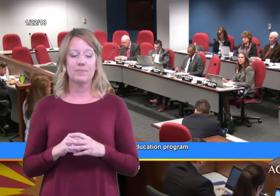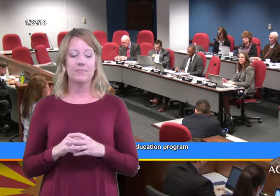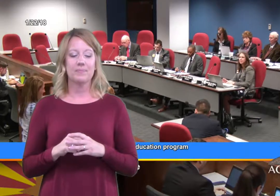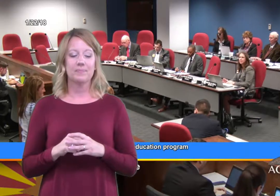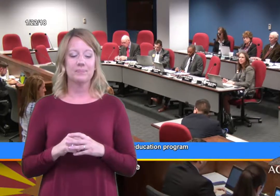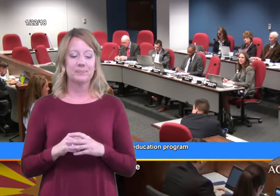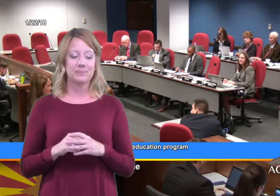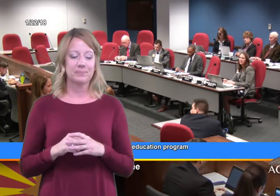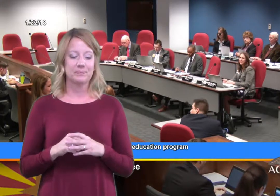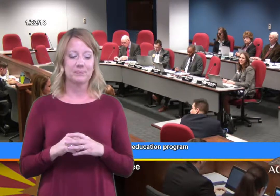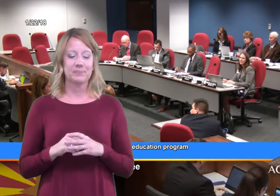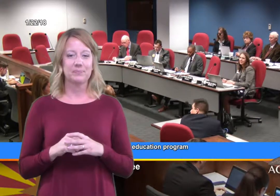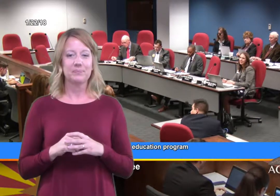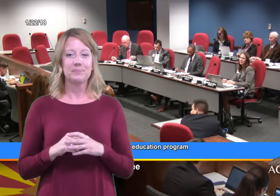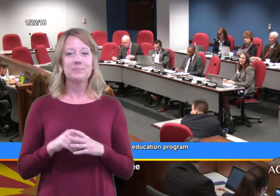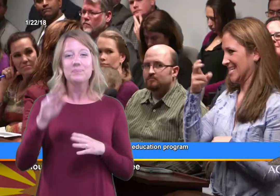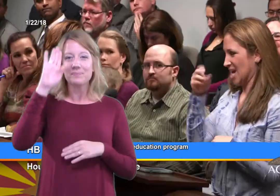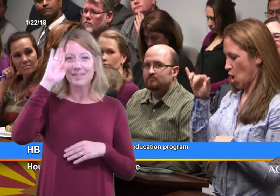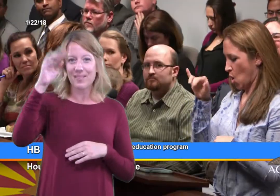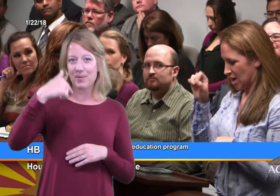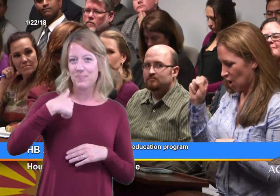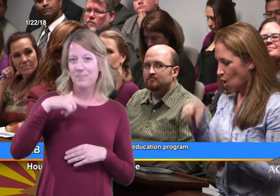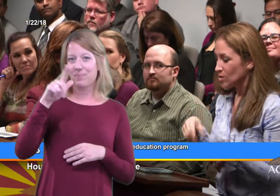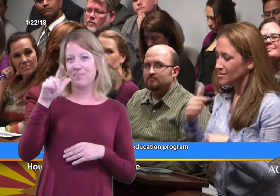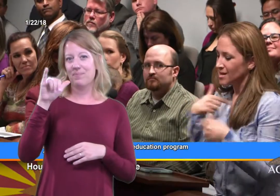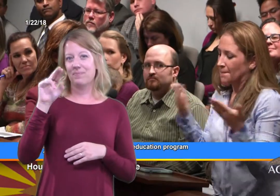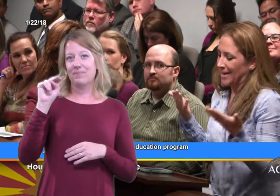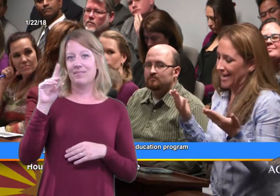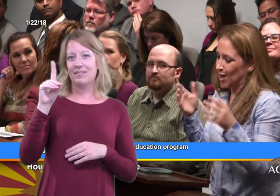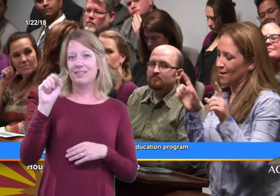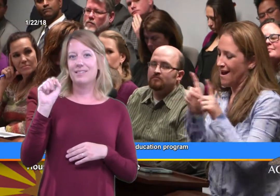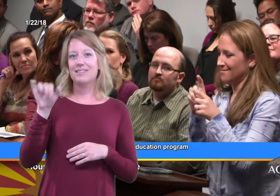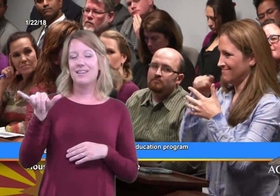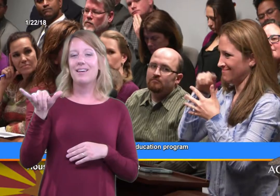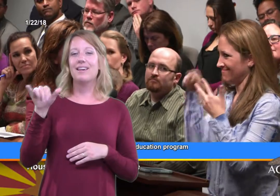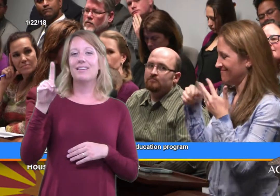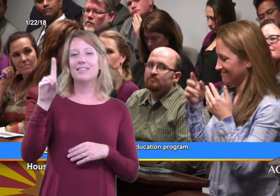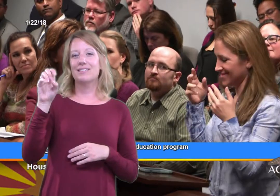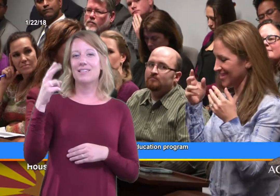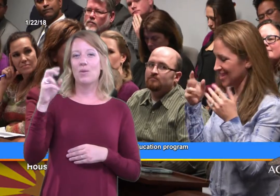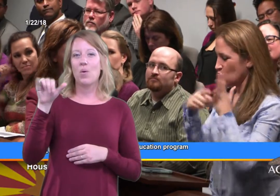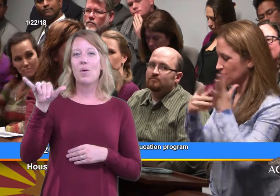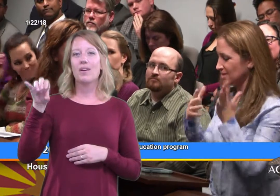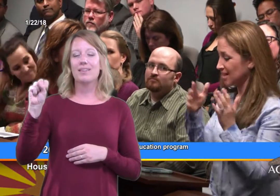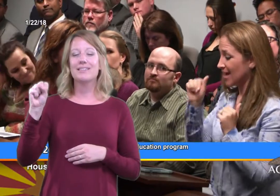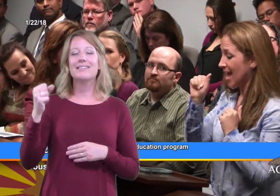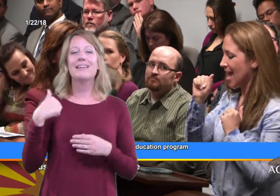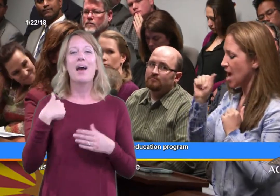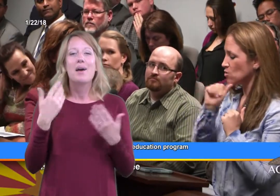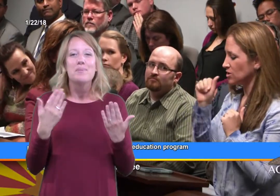(Rep. Boyer) Hi. (De Hoyos) Hello, my name is Lindsay De Hoyos. I am here in several capacities,